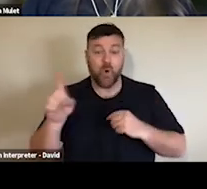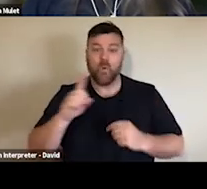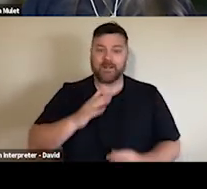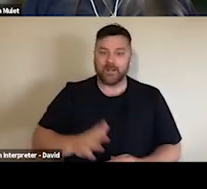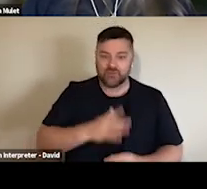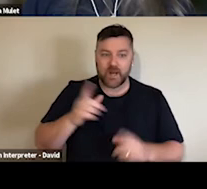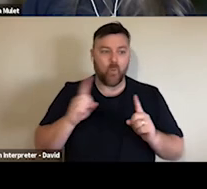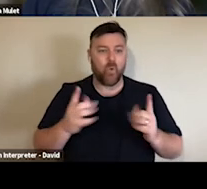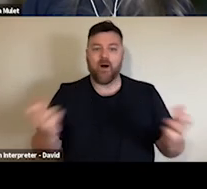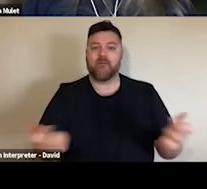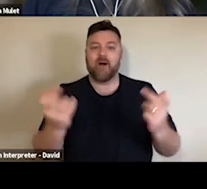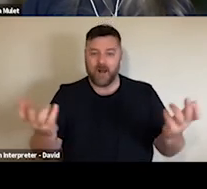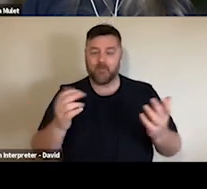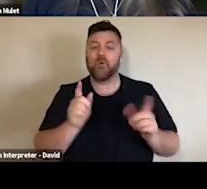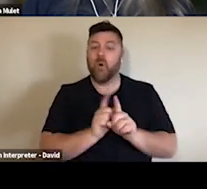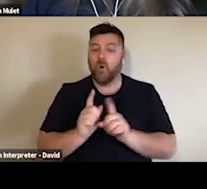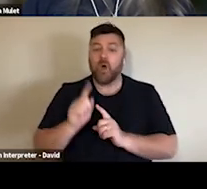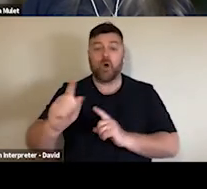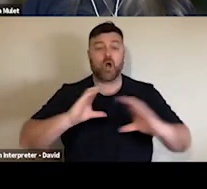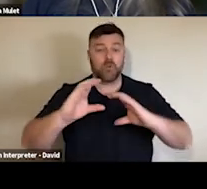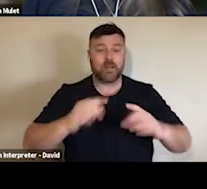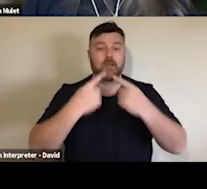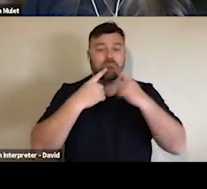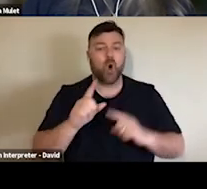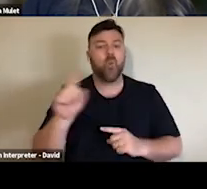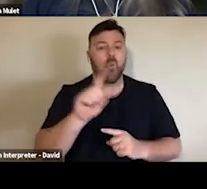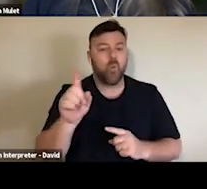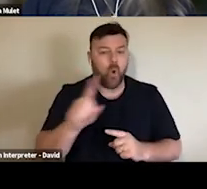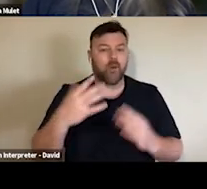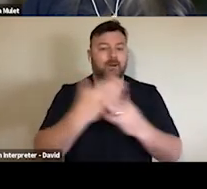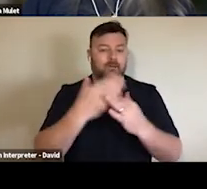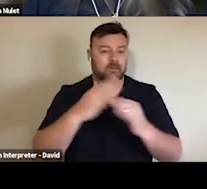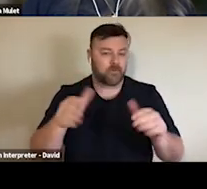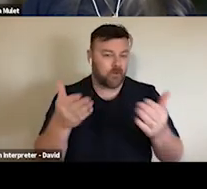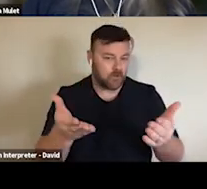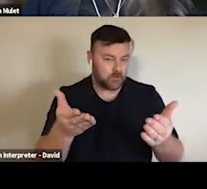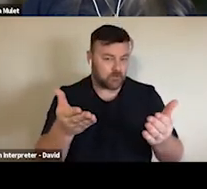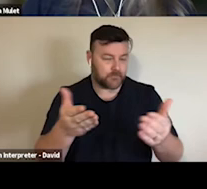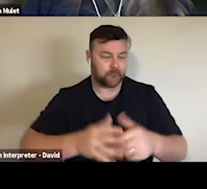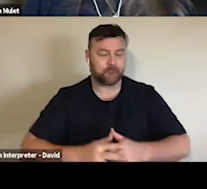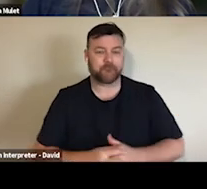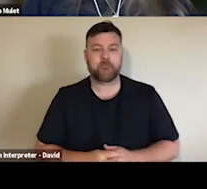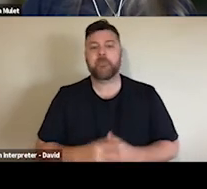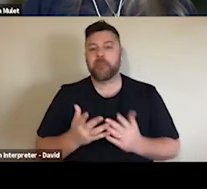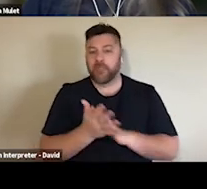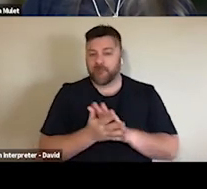We're also going to be probing a little bit more deeply into the topic of lockdowns and